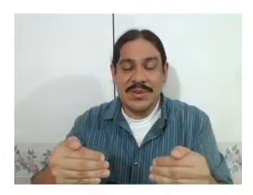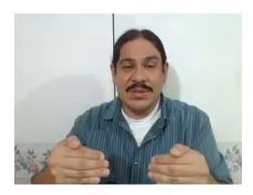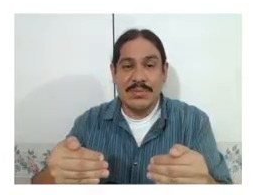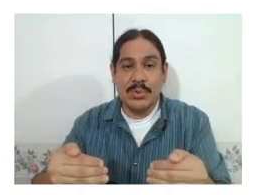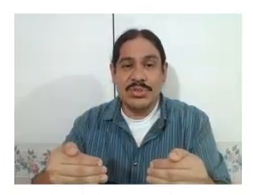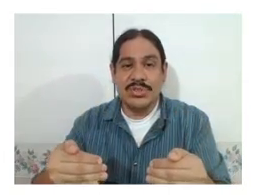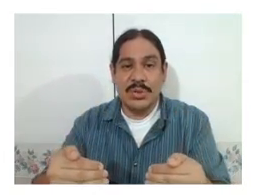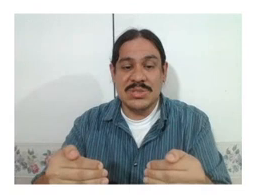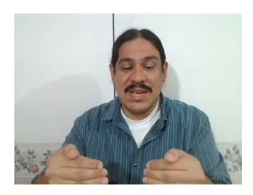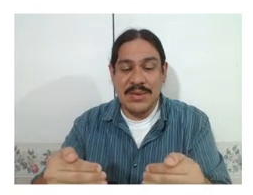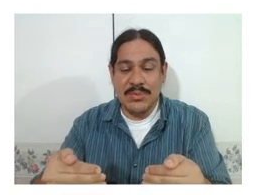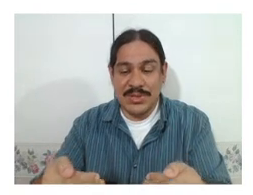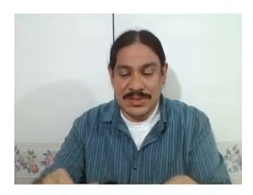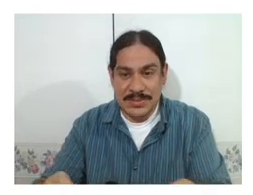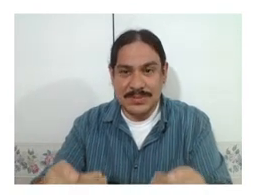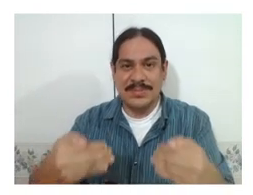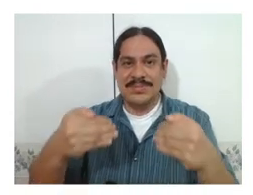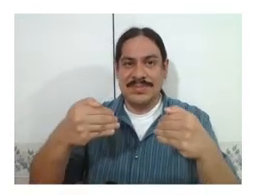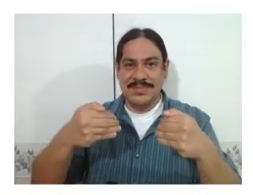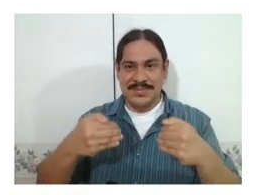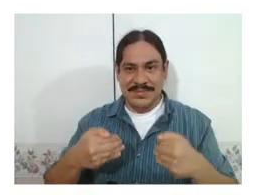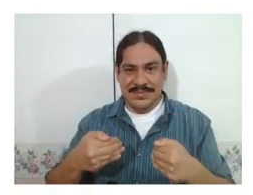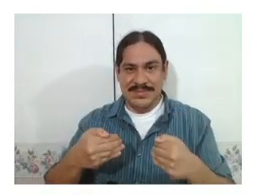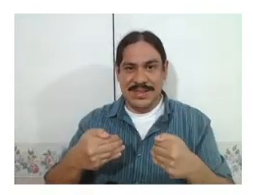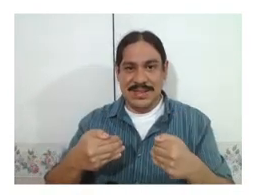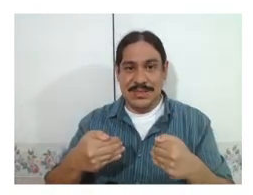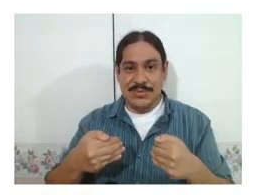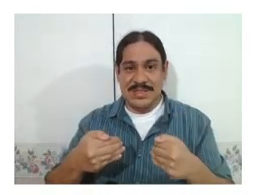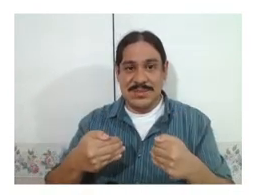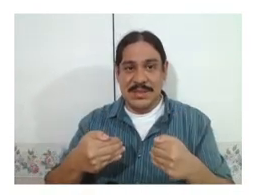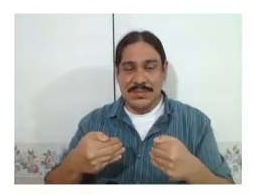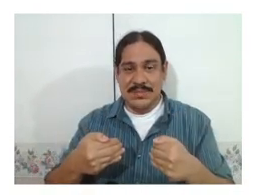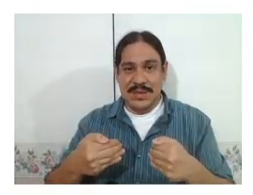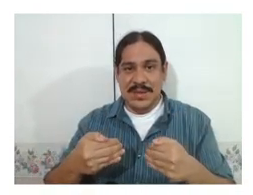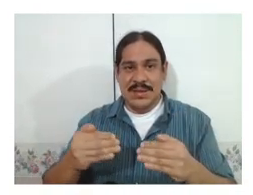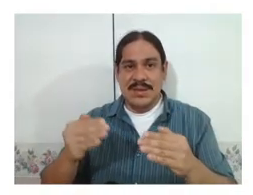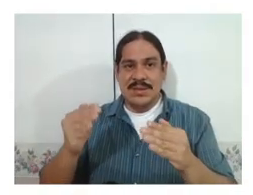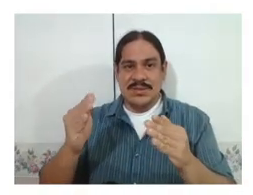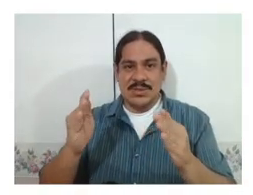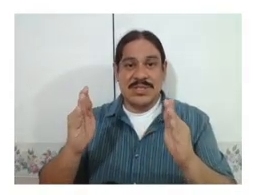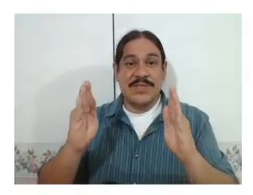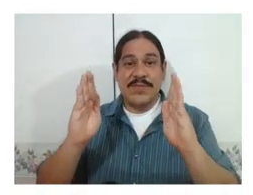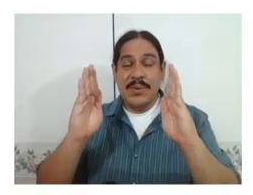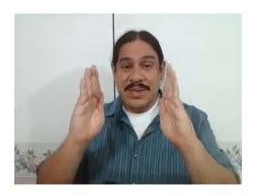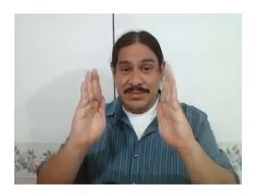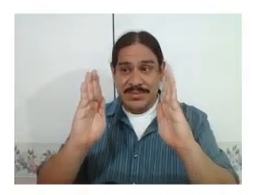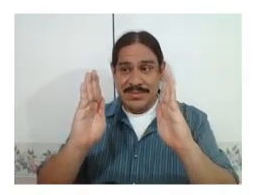the motion goes inward